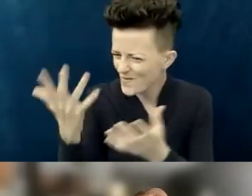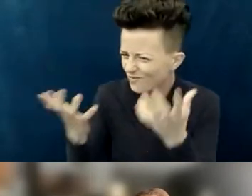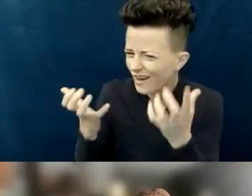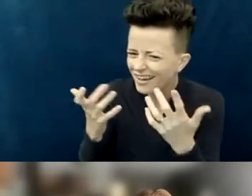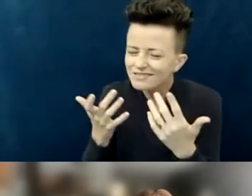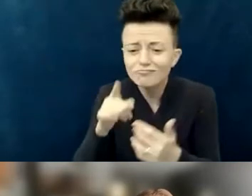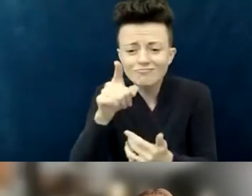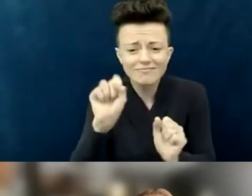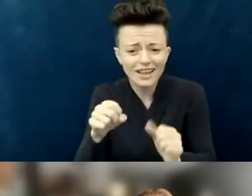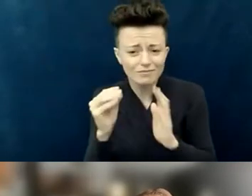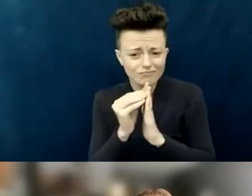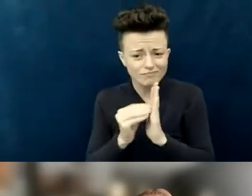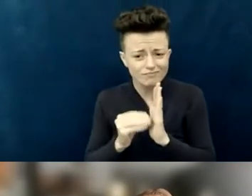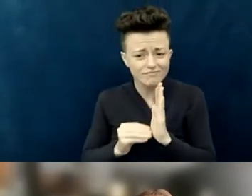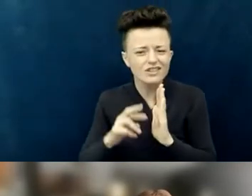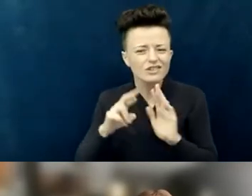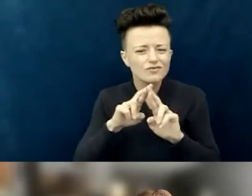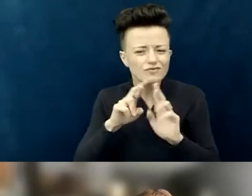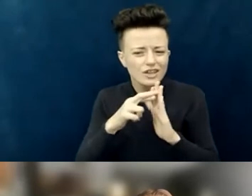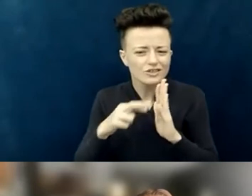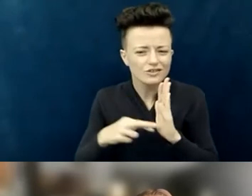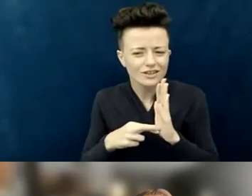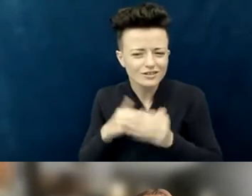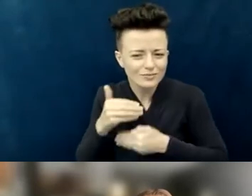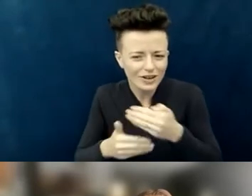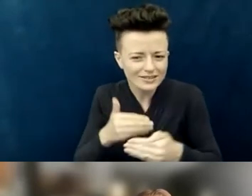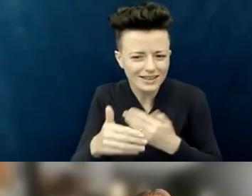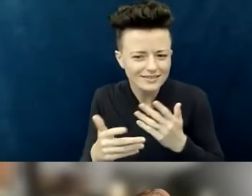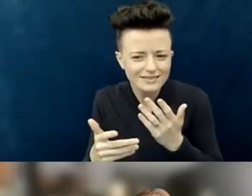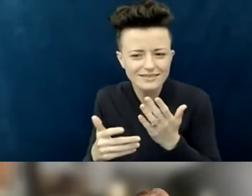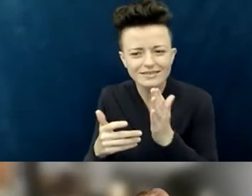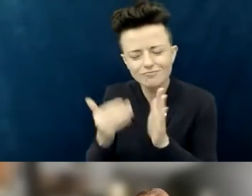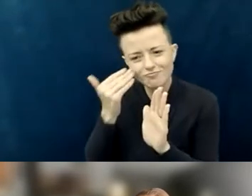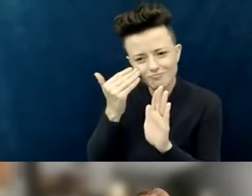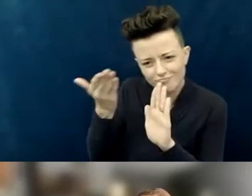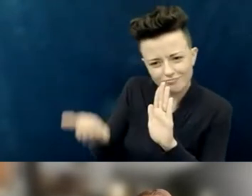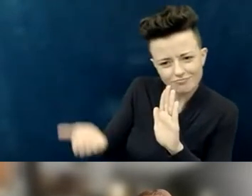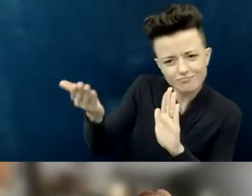or conversation. Again, meeting people where they are, so if they're going to do better…